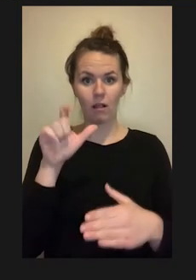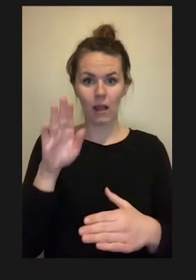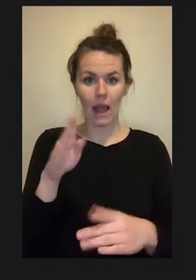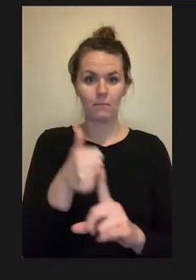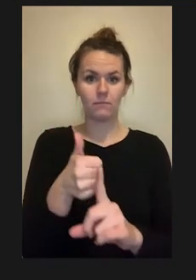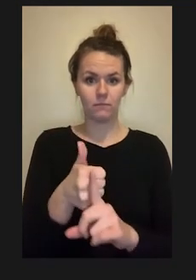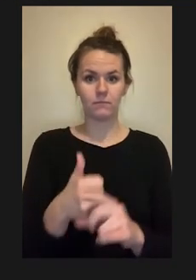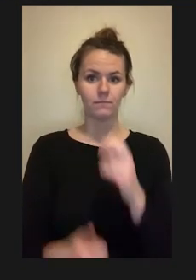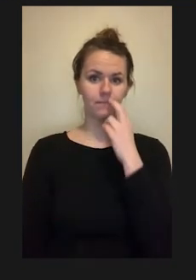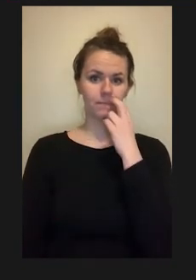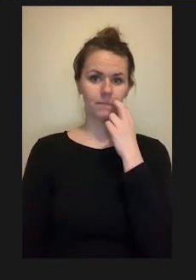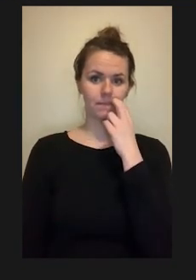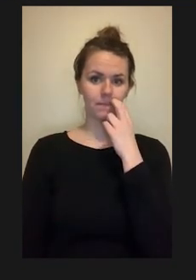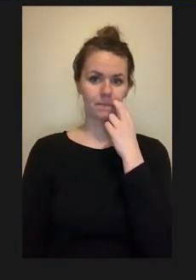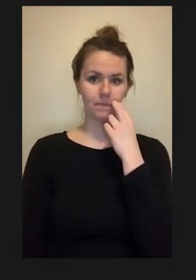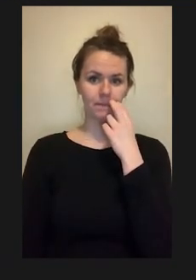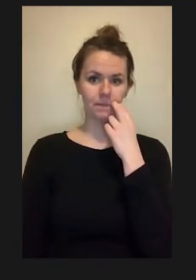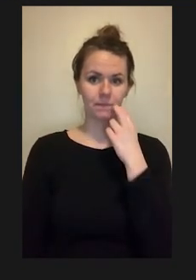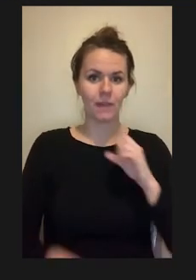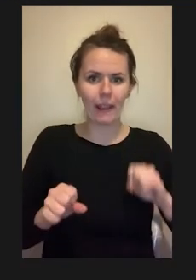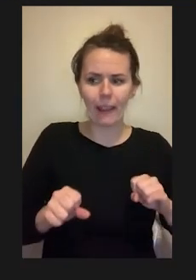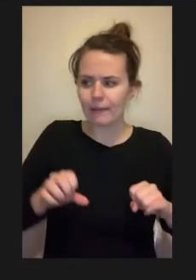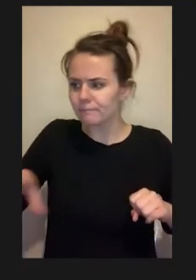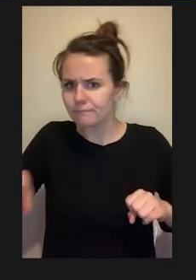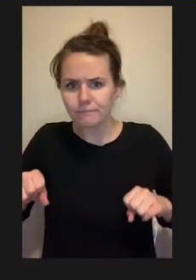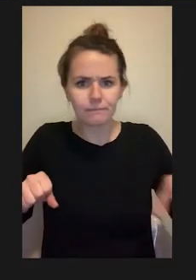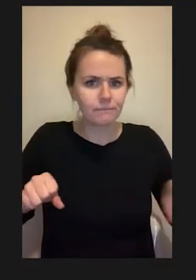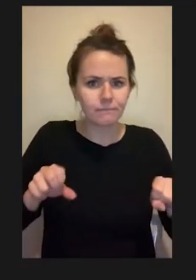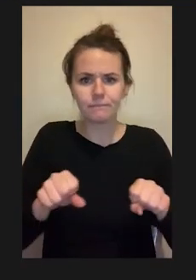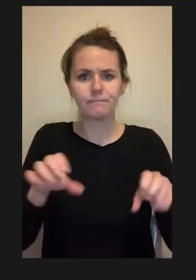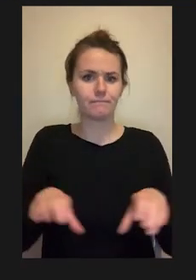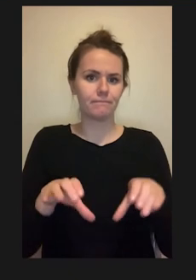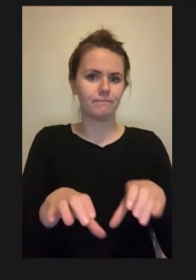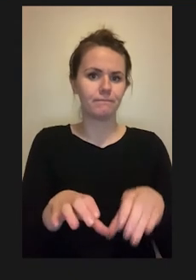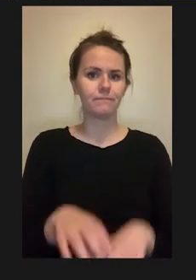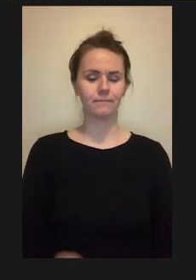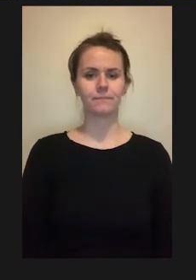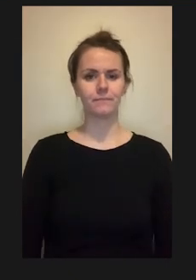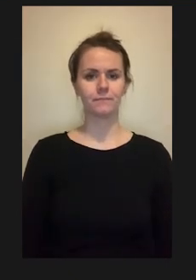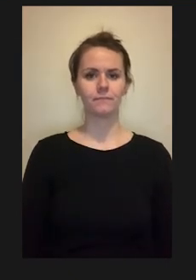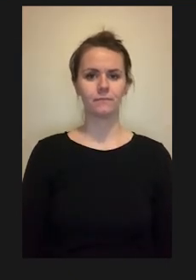procedure while reaching for the different objects they need to form to perform that lab task.